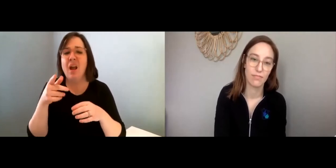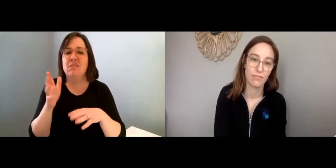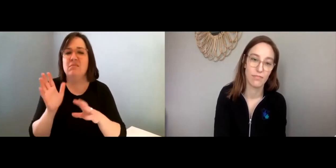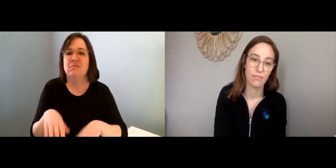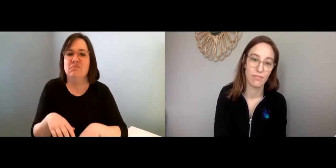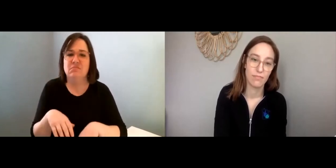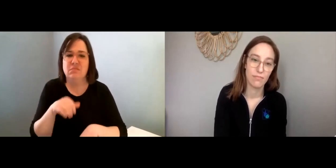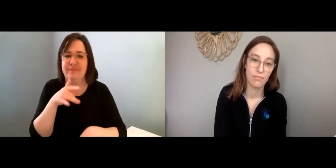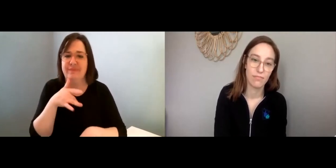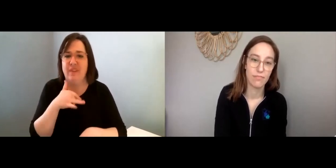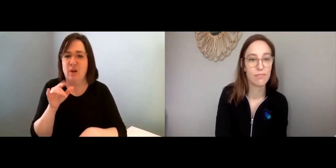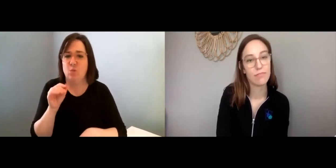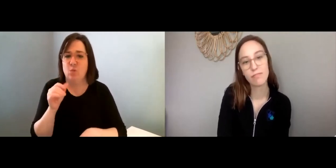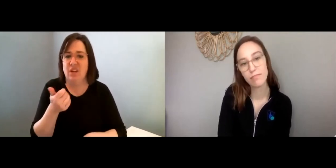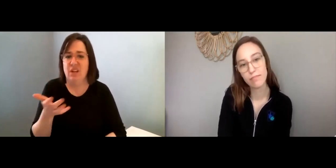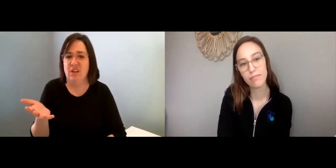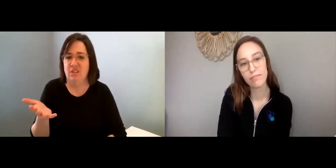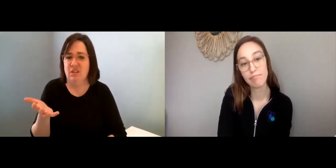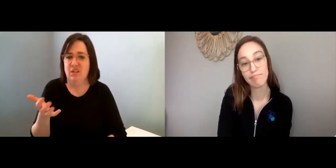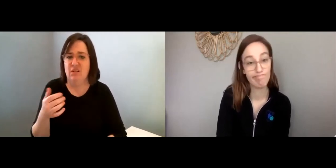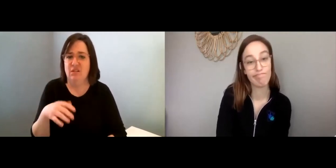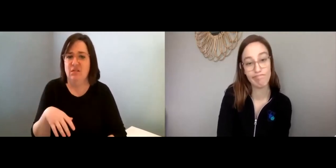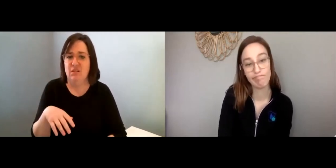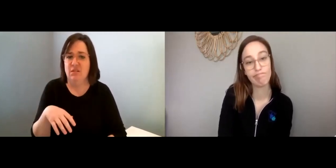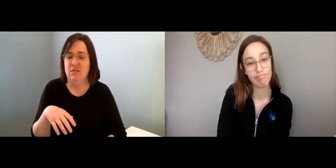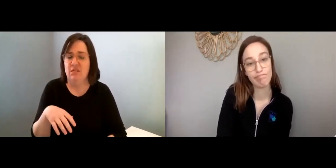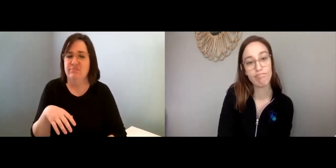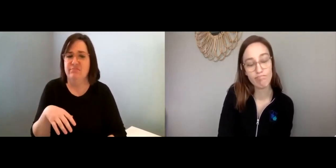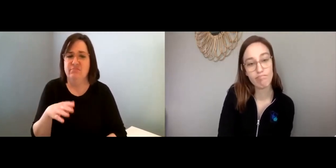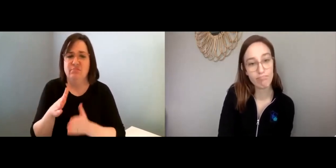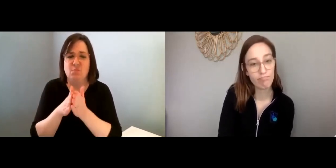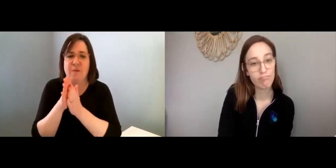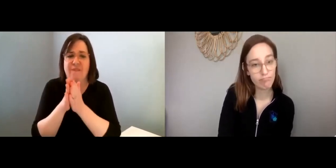And sometimes you just don’t feel like doing anything.